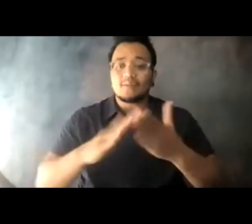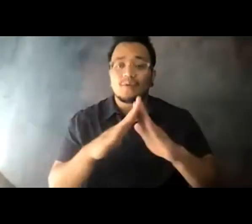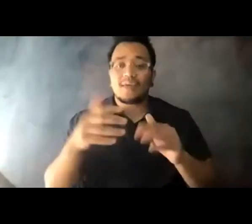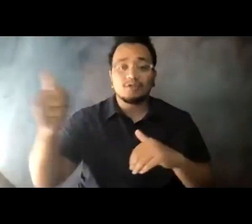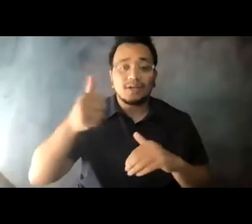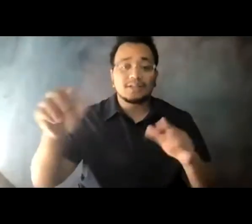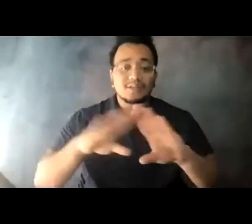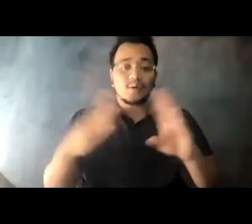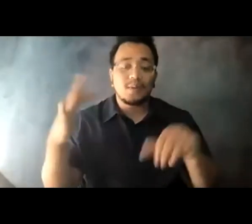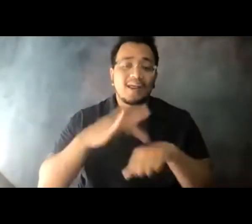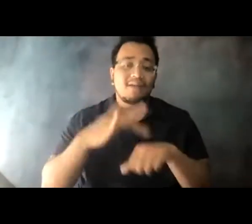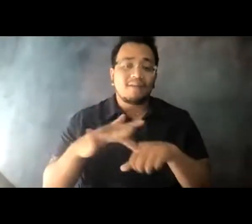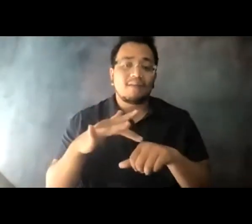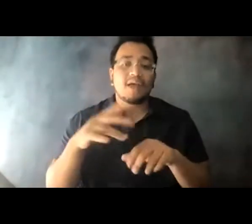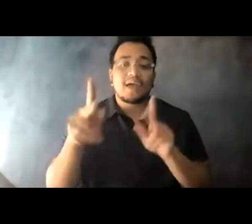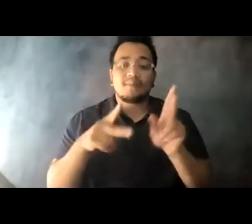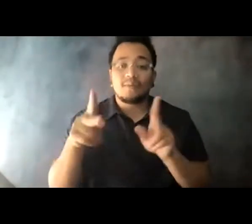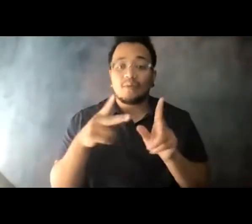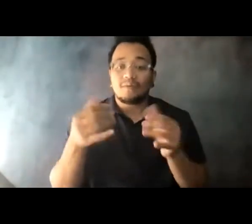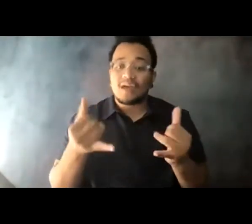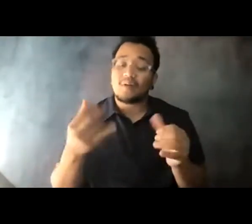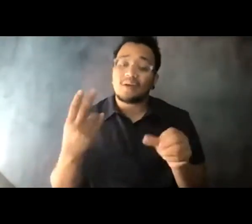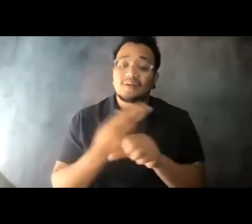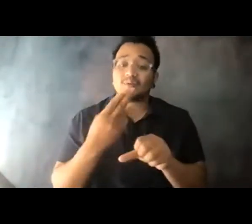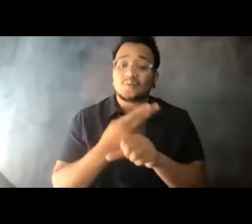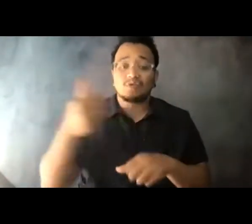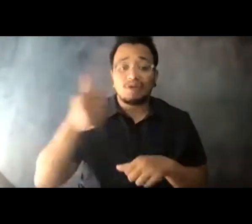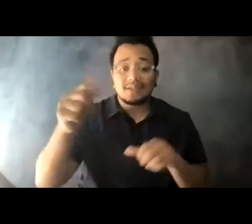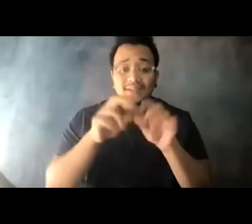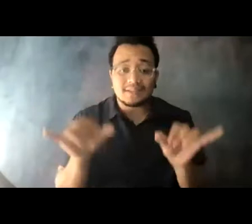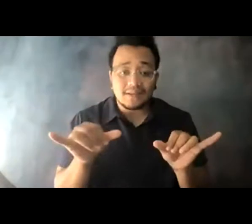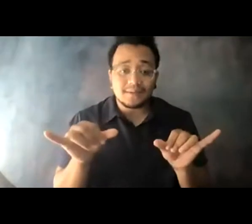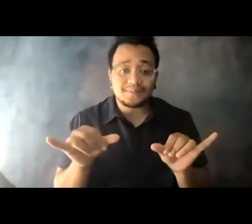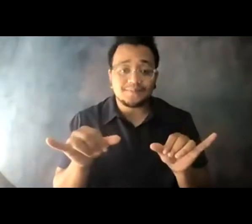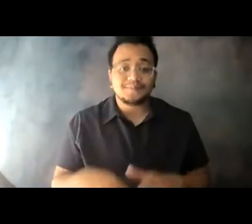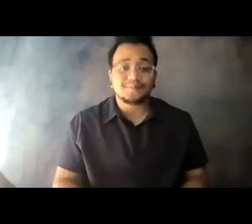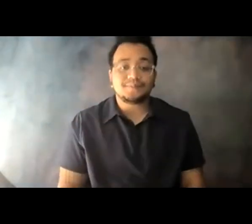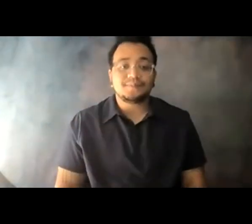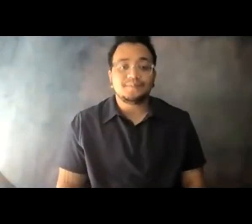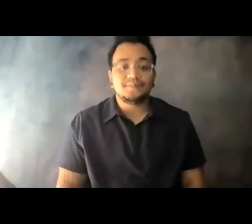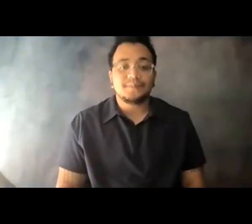14:07:13 over are riding the Miami-Dade system, heavy rail, light rail, and buses to get where